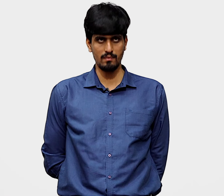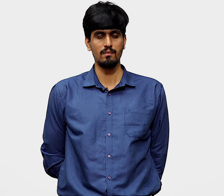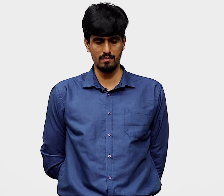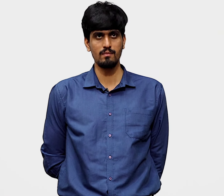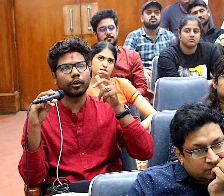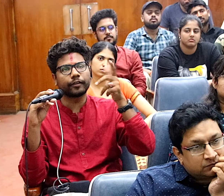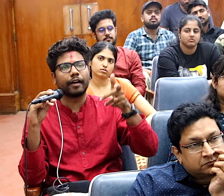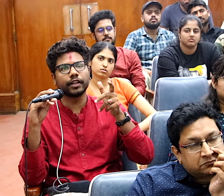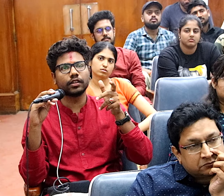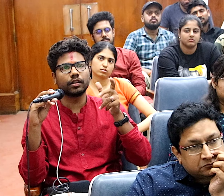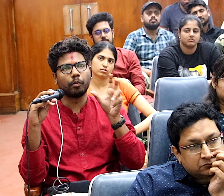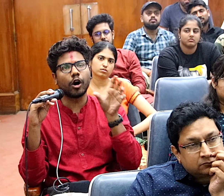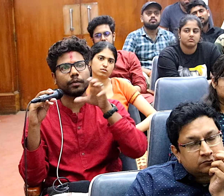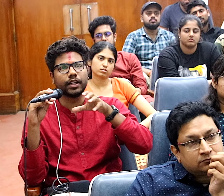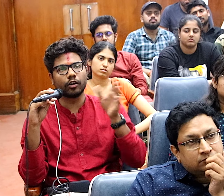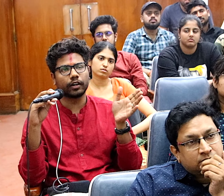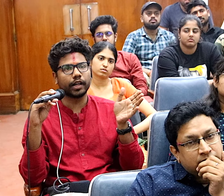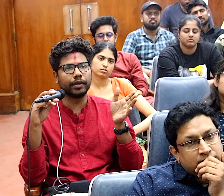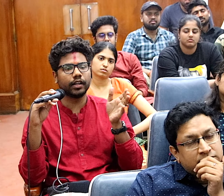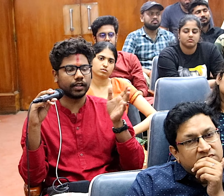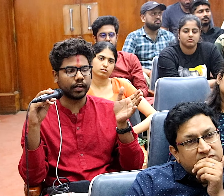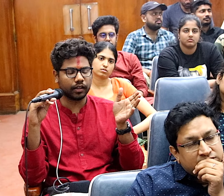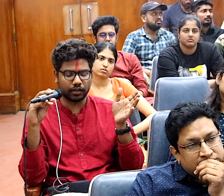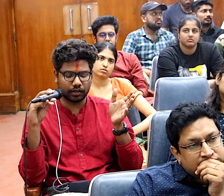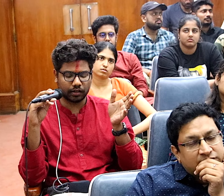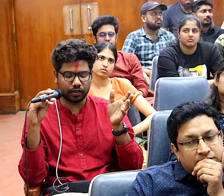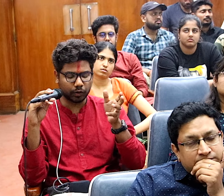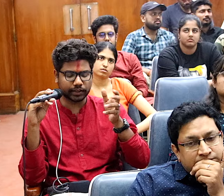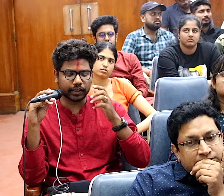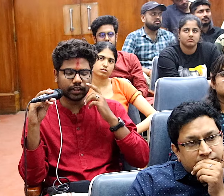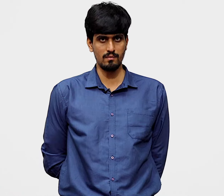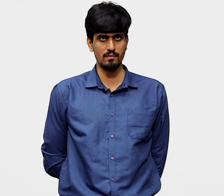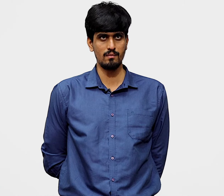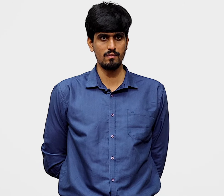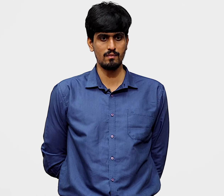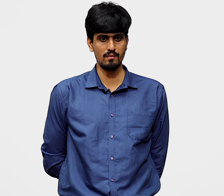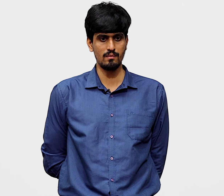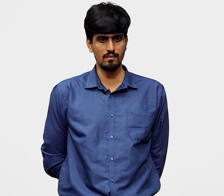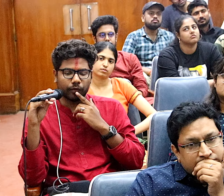the concept of having a mock meat or those things.